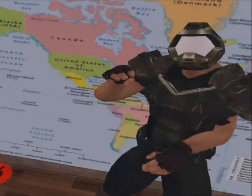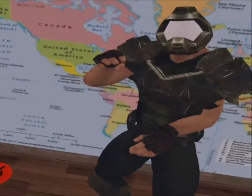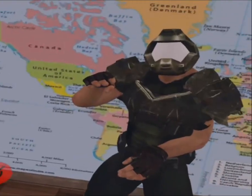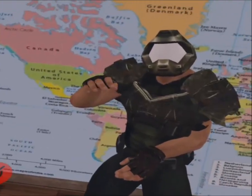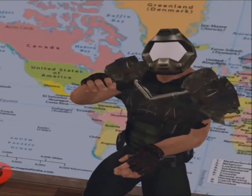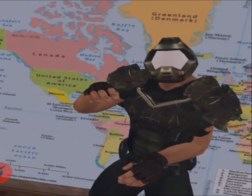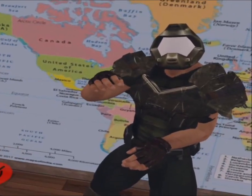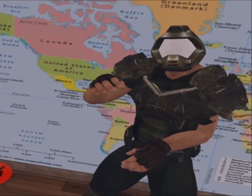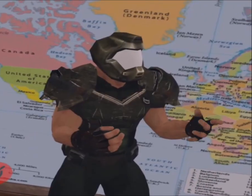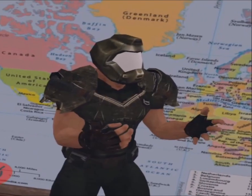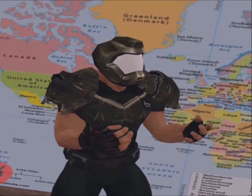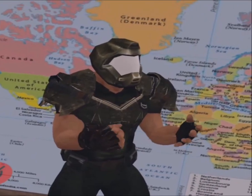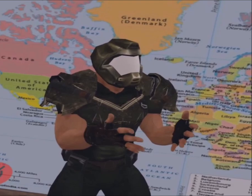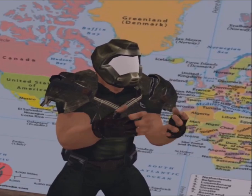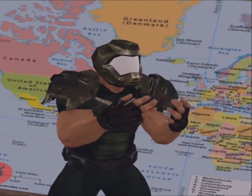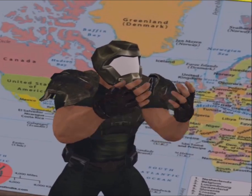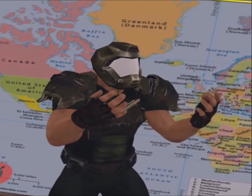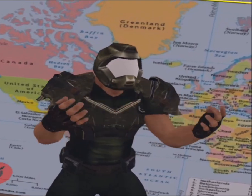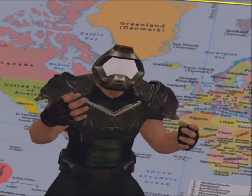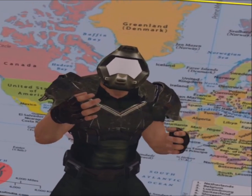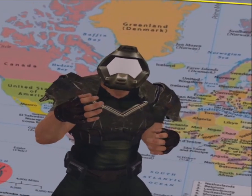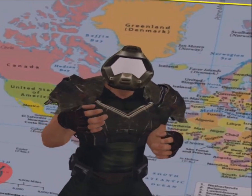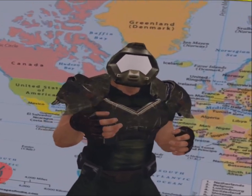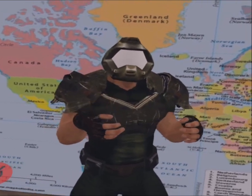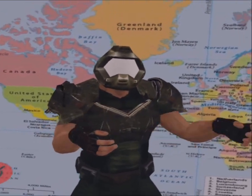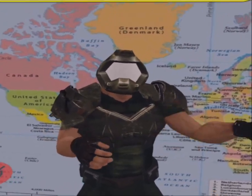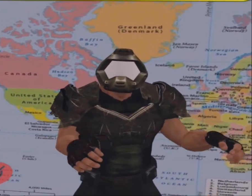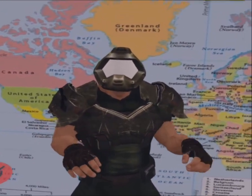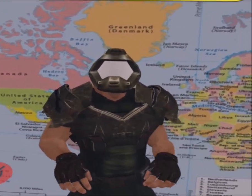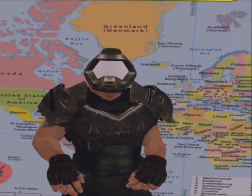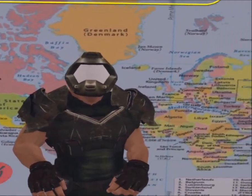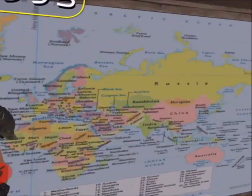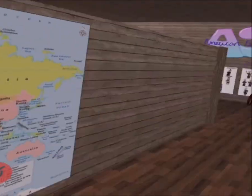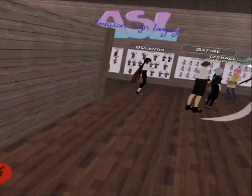Yes A lot of people over there